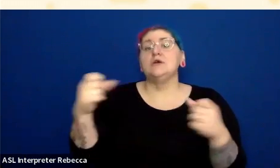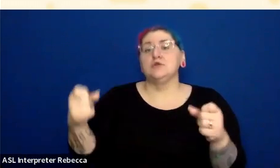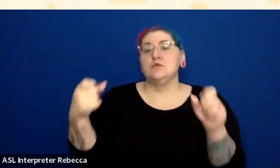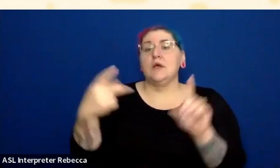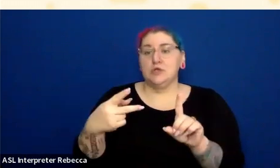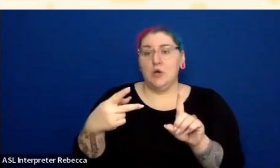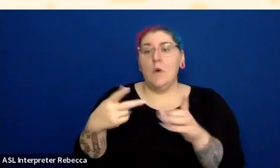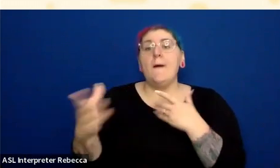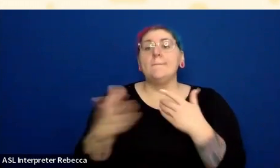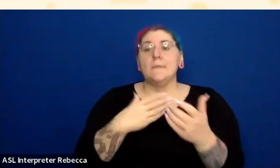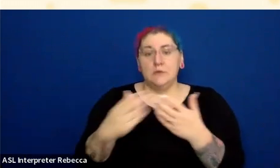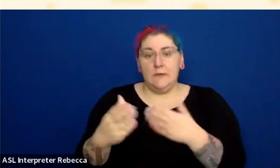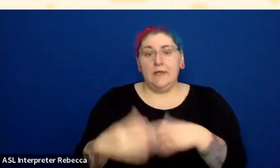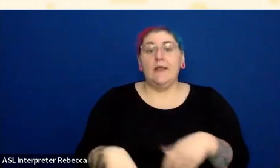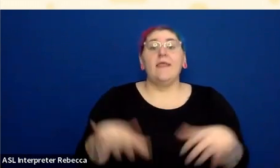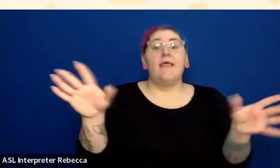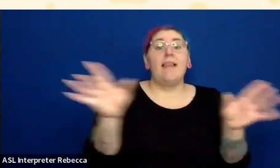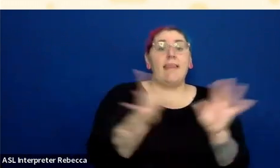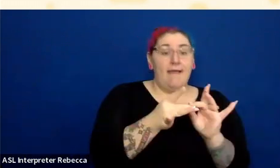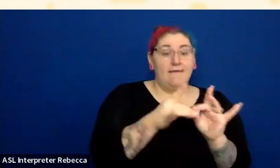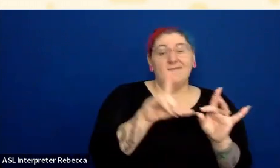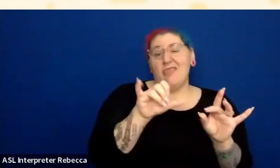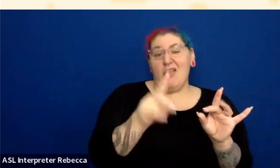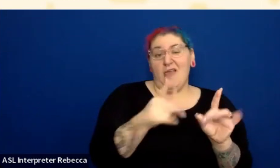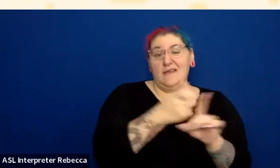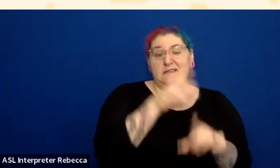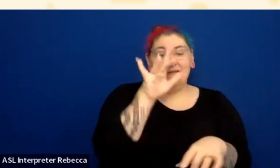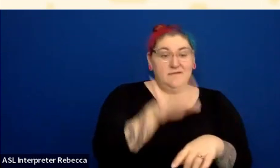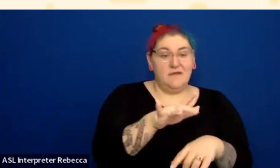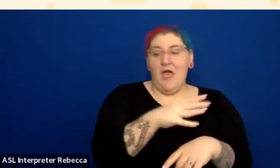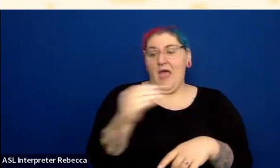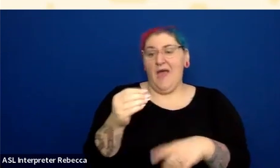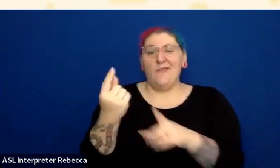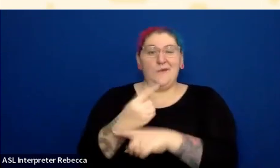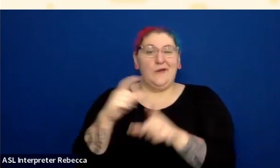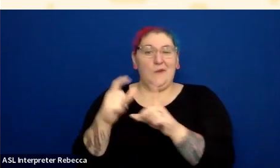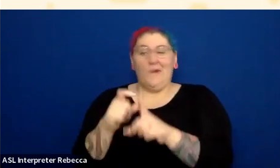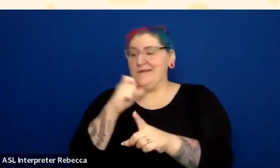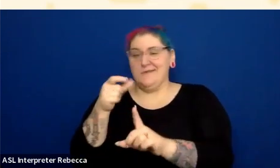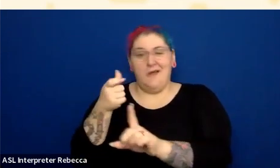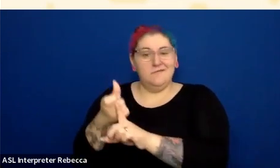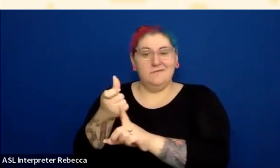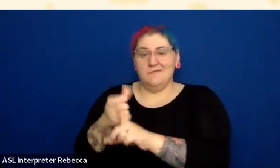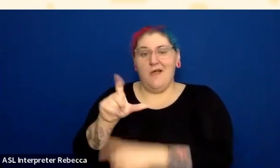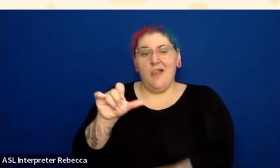The idea with this is, if you give it enough of a contrast difference, now you're not relying on someone being able to differentiate colors;